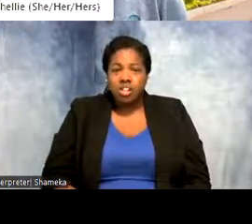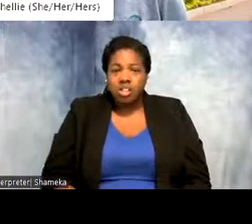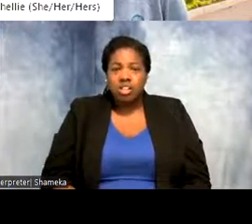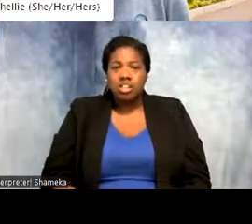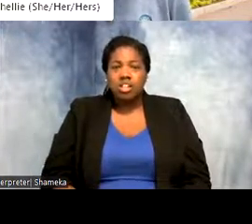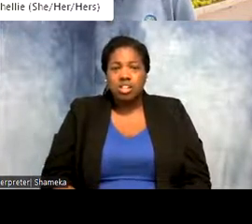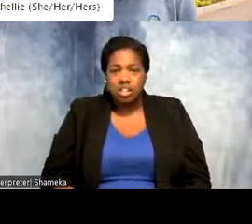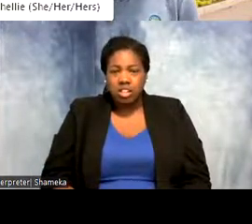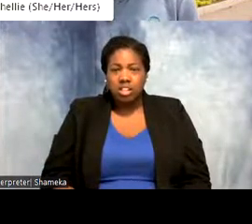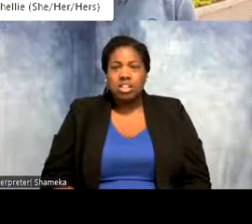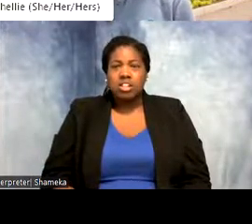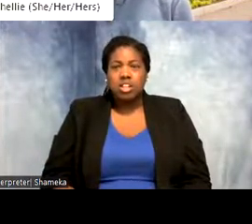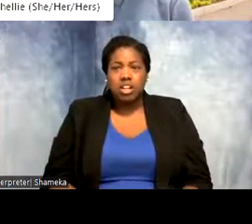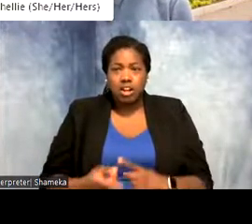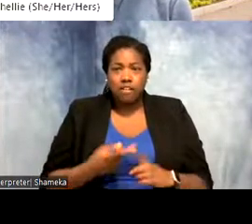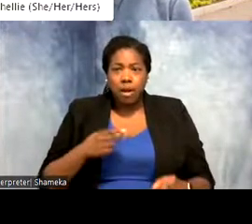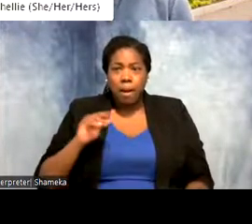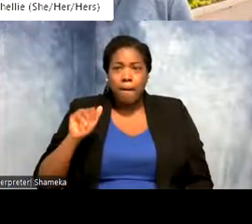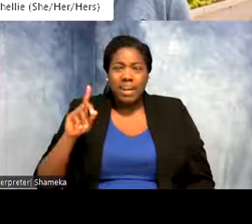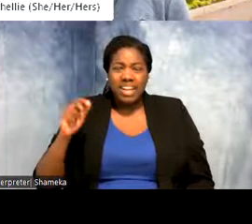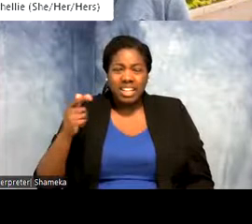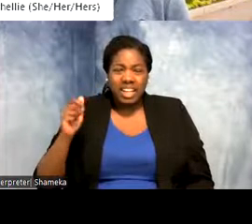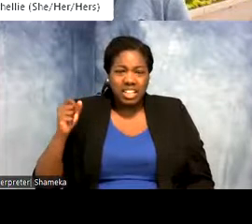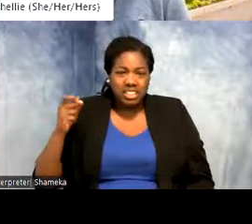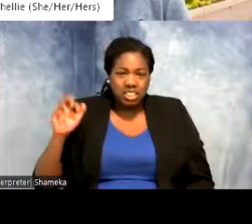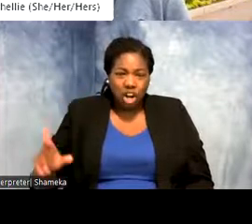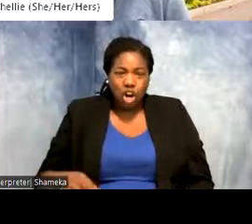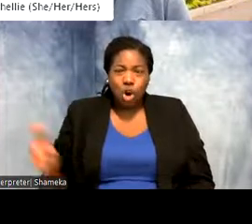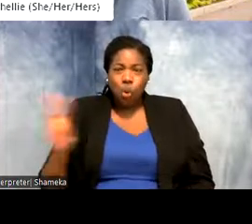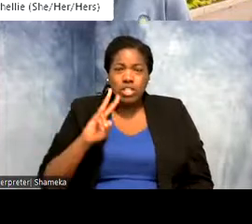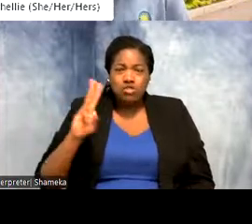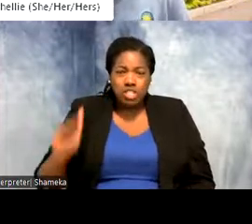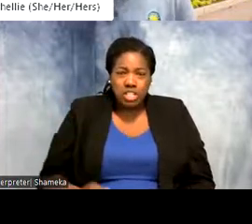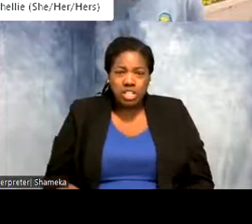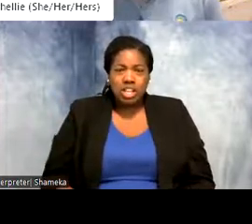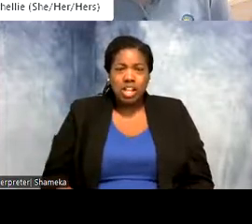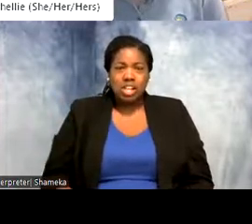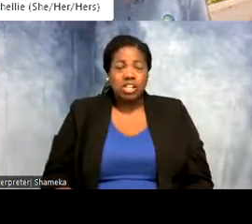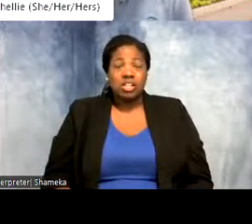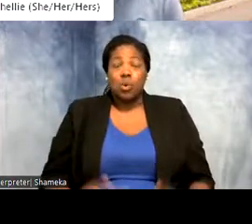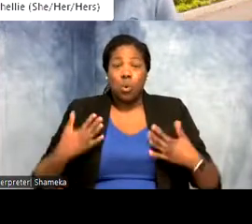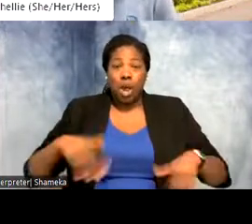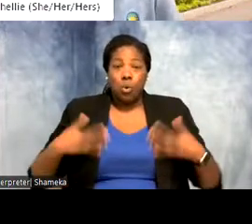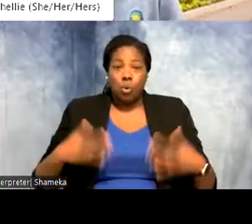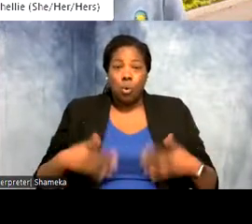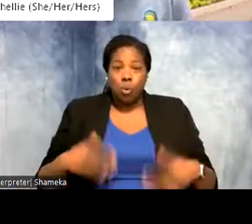Someone joining all the way from Madagascar! West Virginia. This is amazing. Now I also